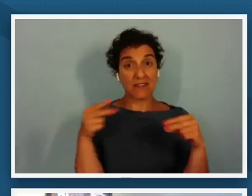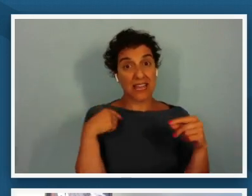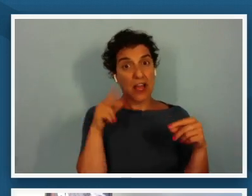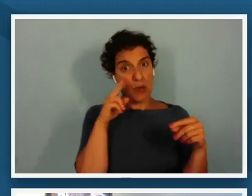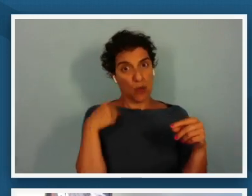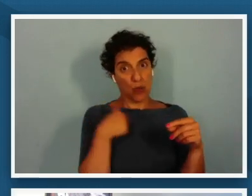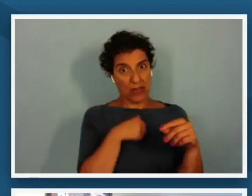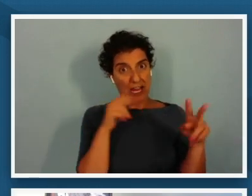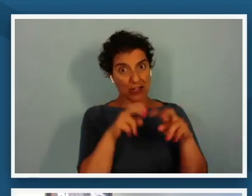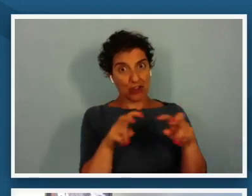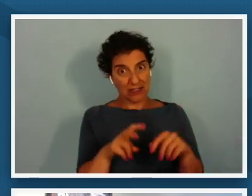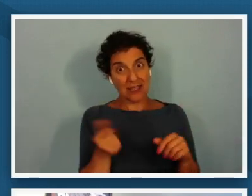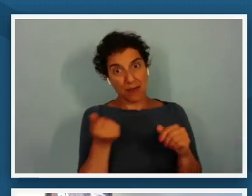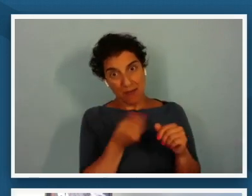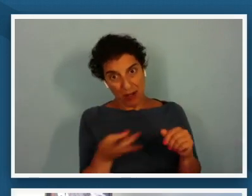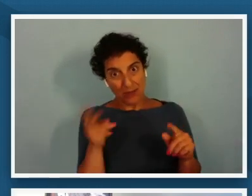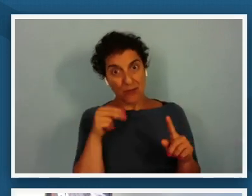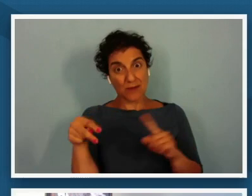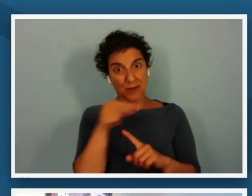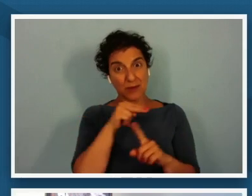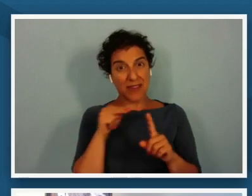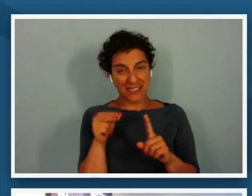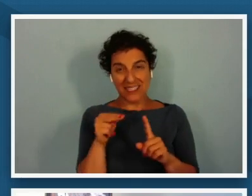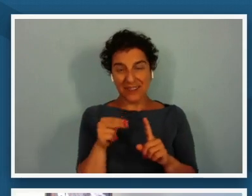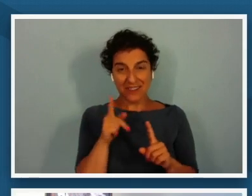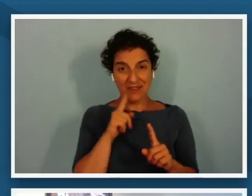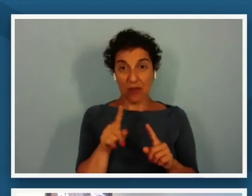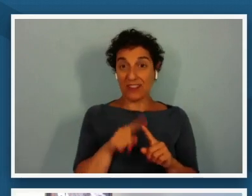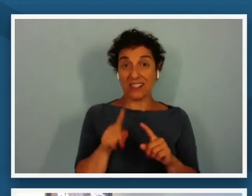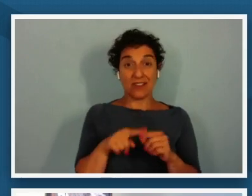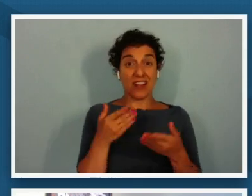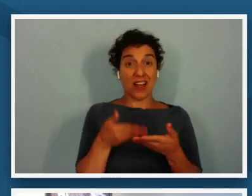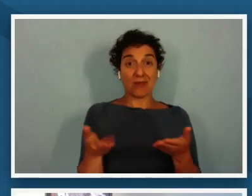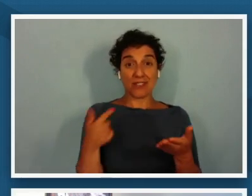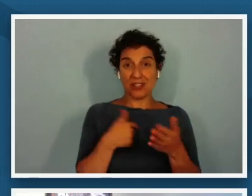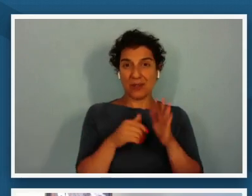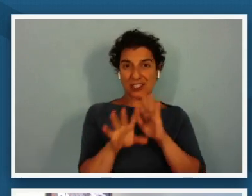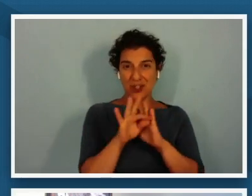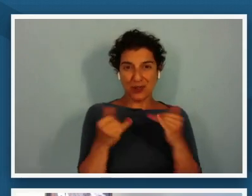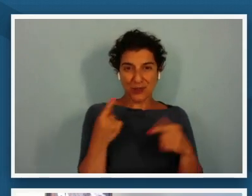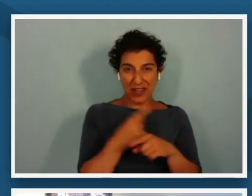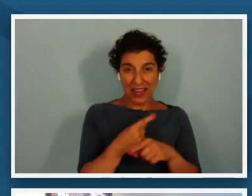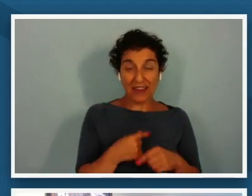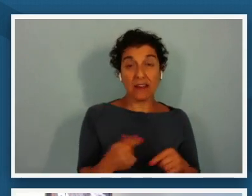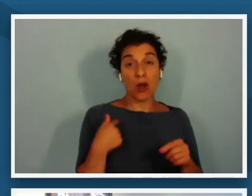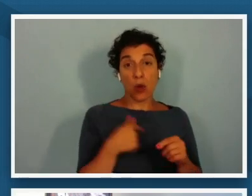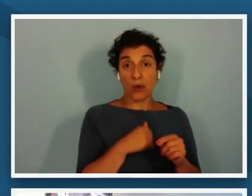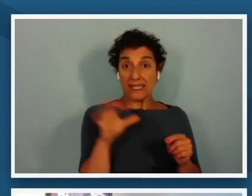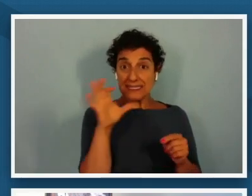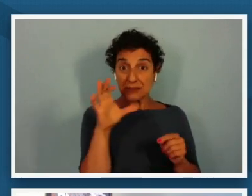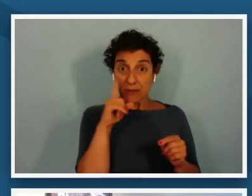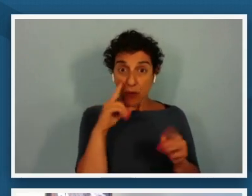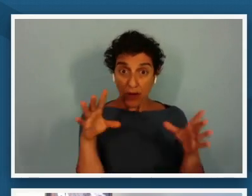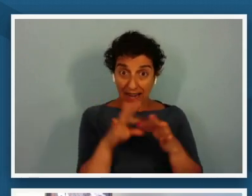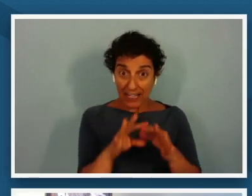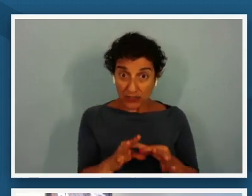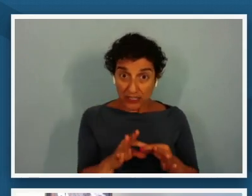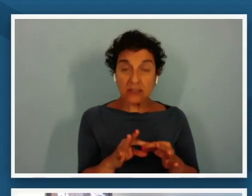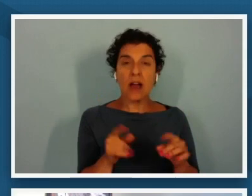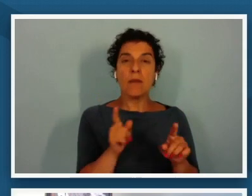in the objects that we chose today not only did we seek connections um but